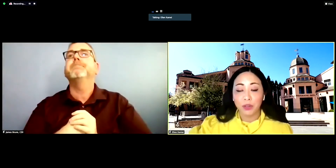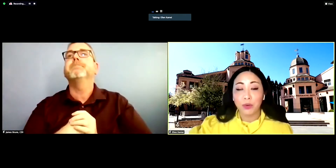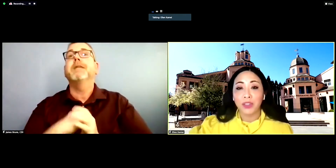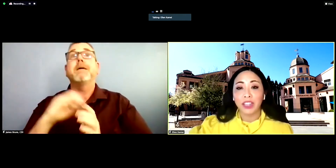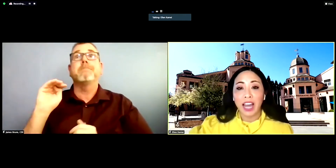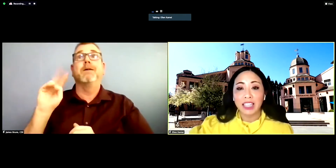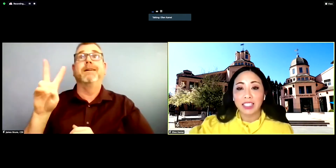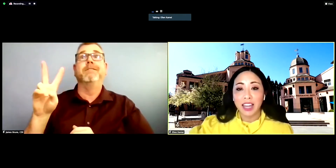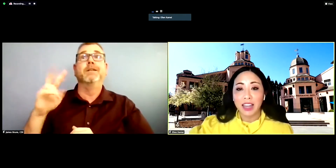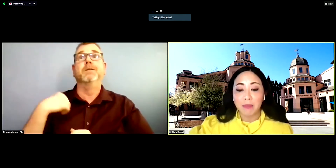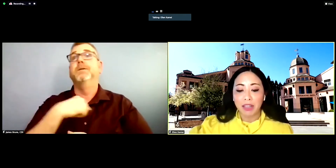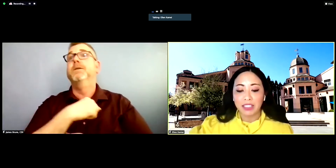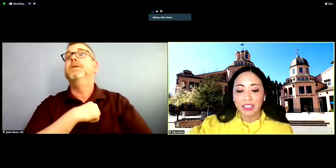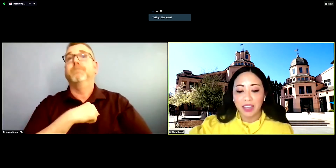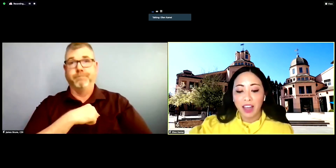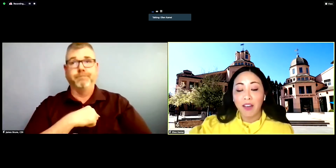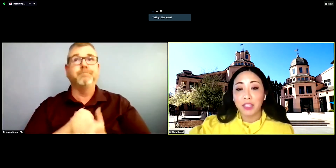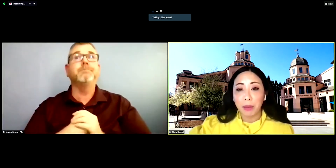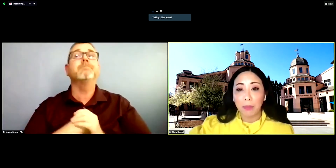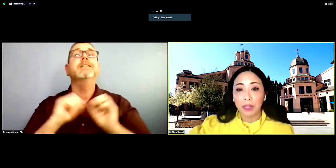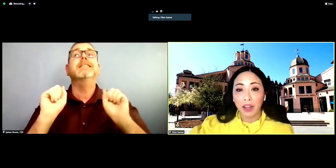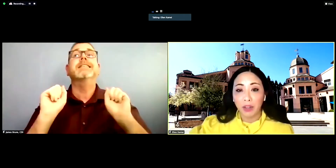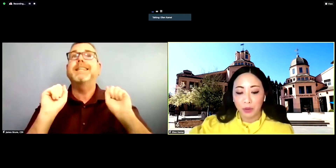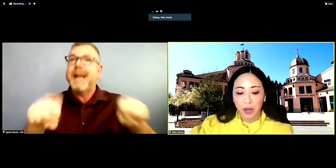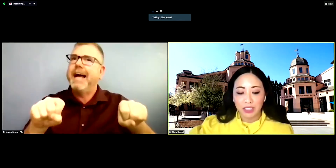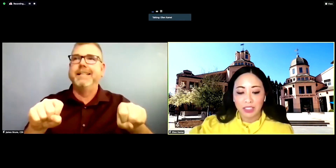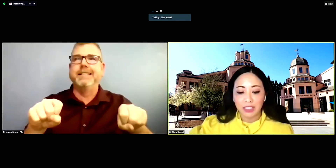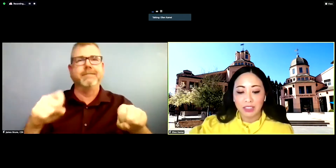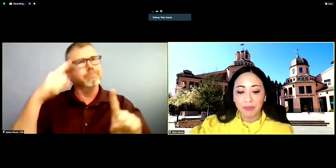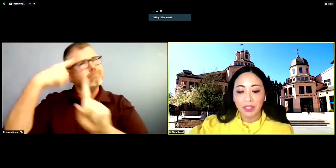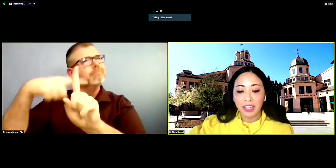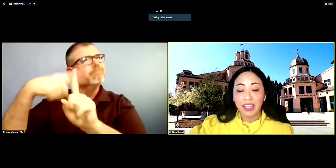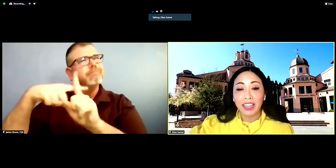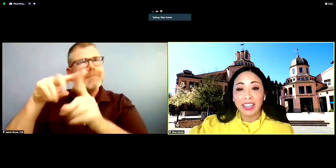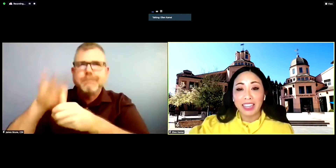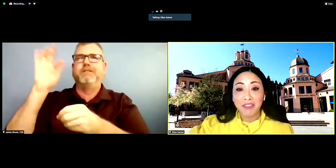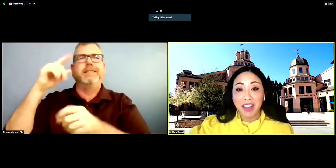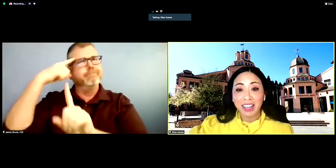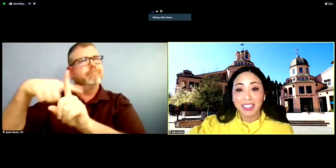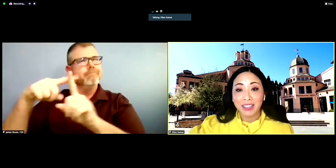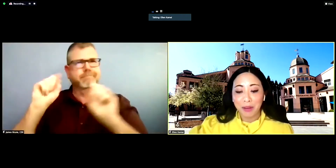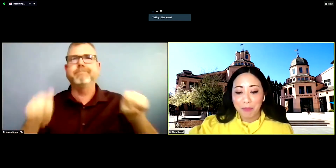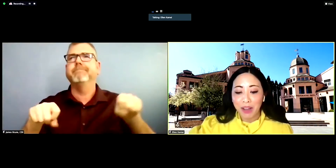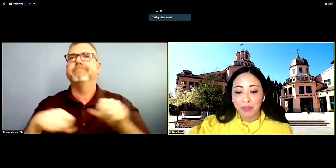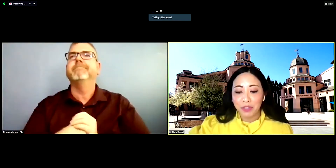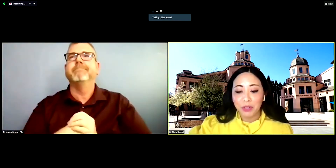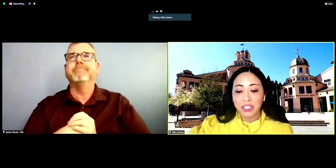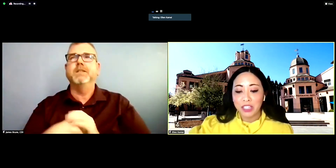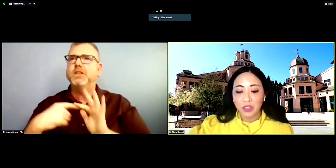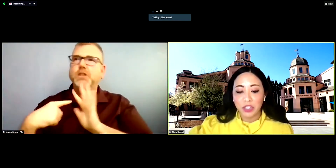throughout the last 10 months of this public health crisis, in fact Mountain View continues